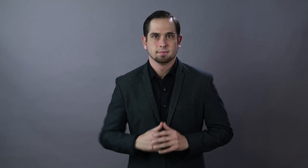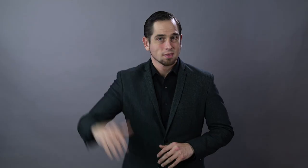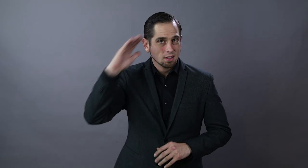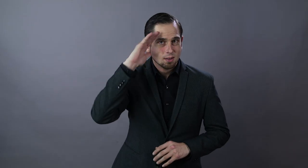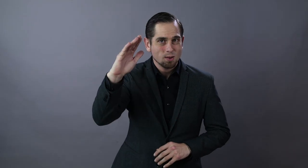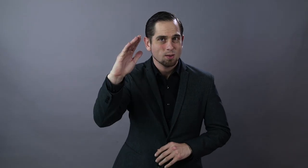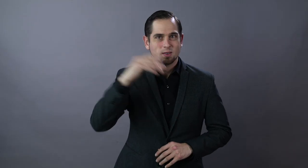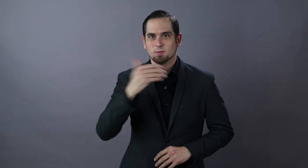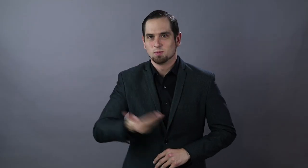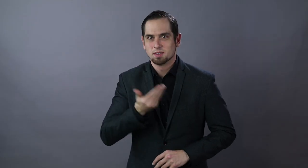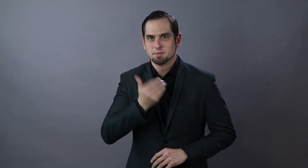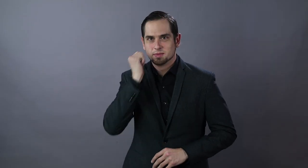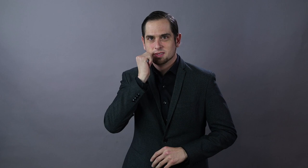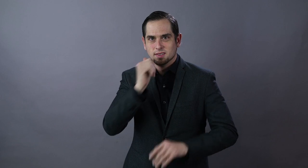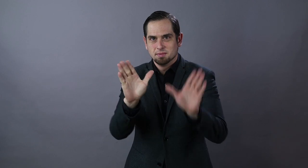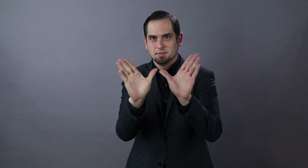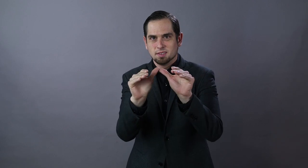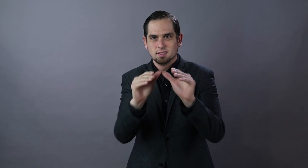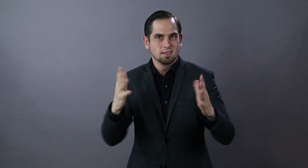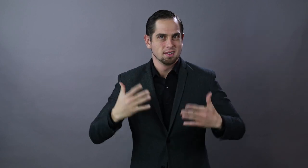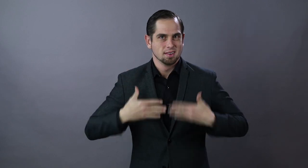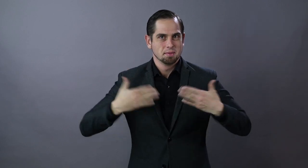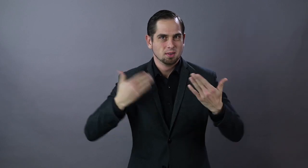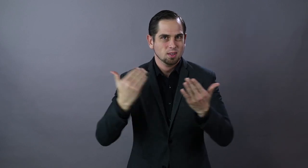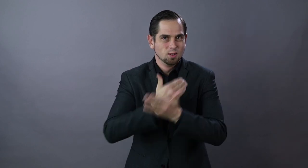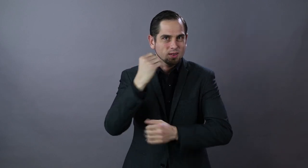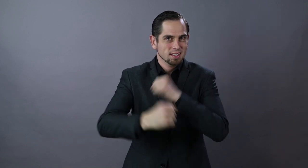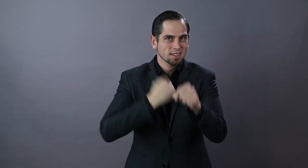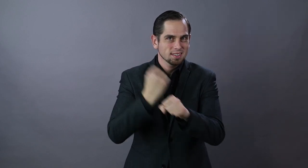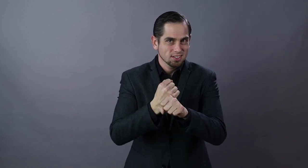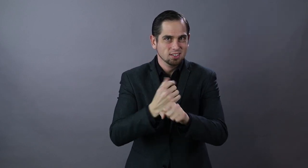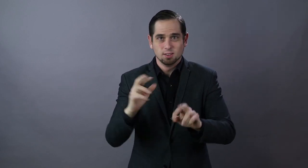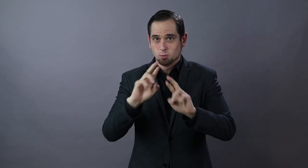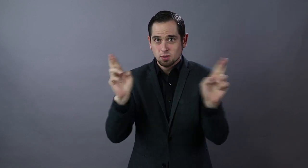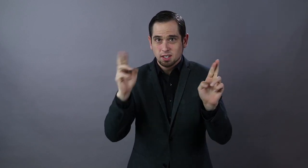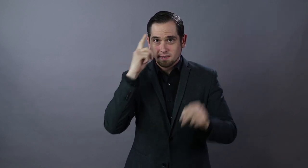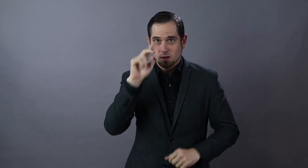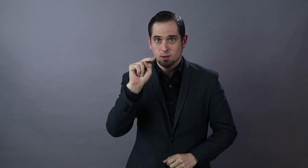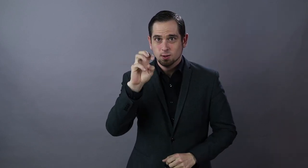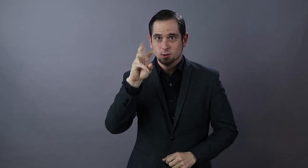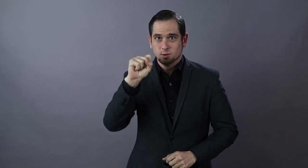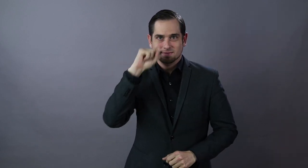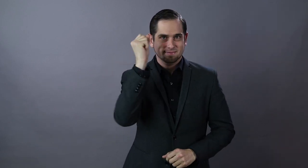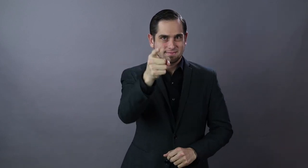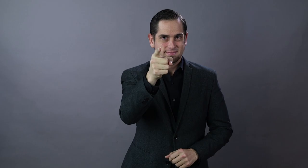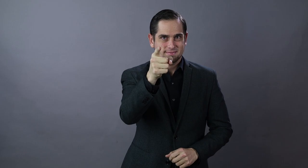Hello, welcome to The Daily Moth! Happy New Year. Ready for news?